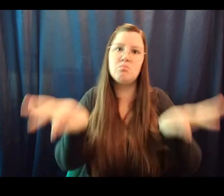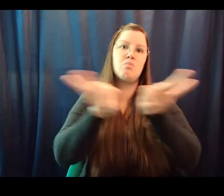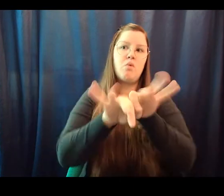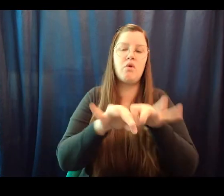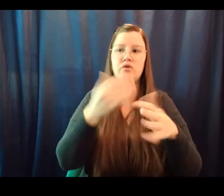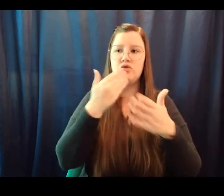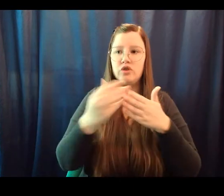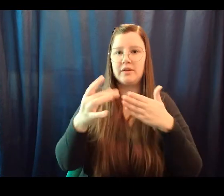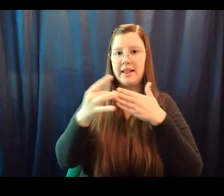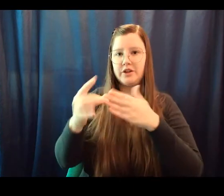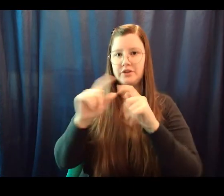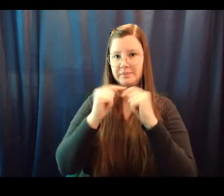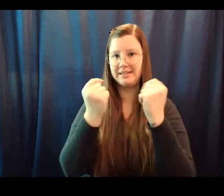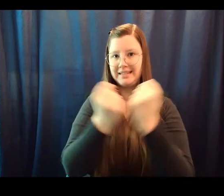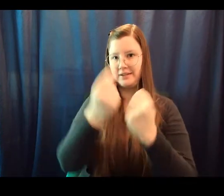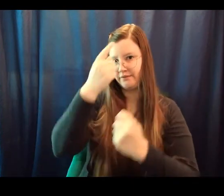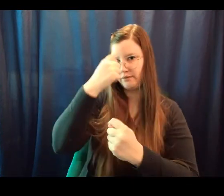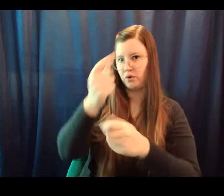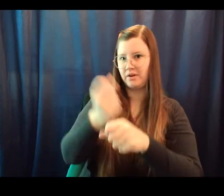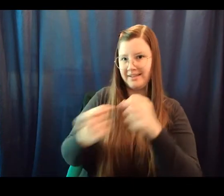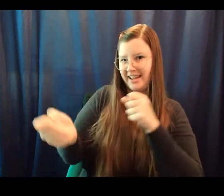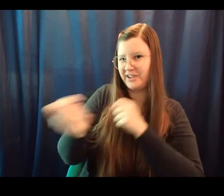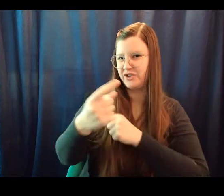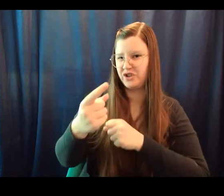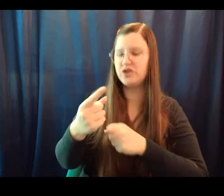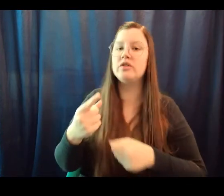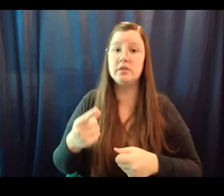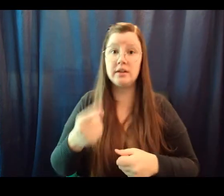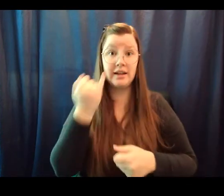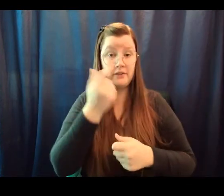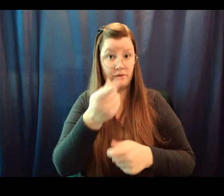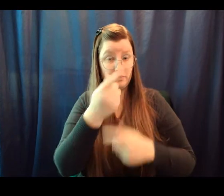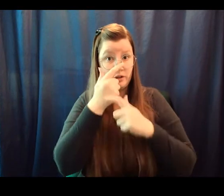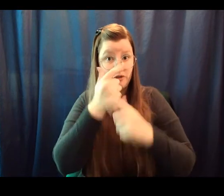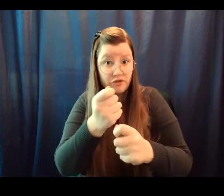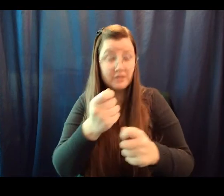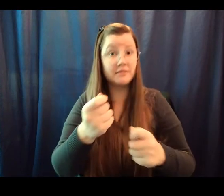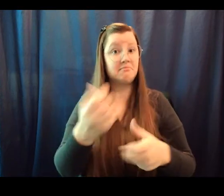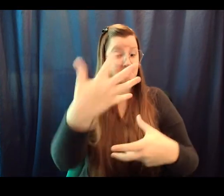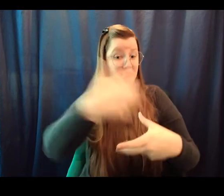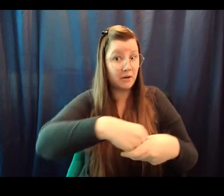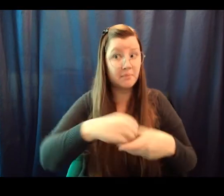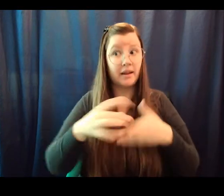so if you have some interest in helping lead the school next year, please consider signing up.